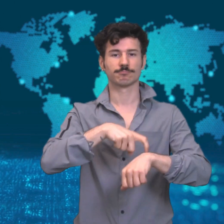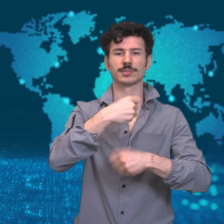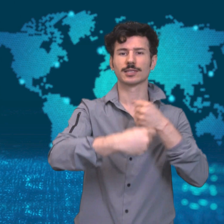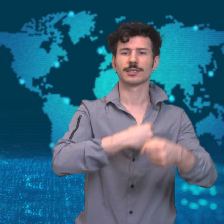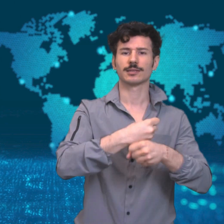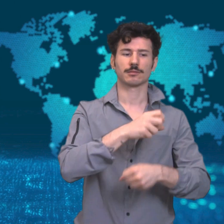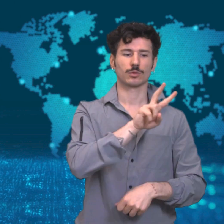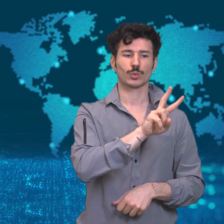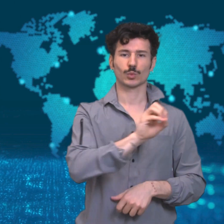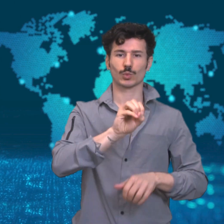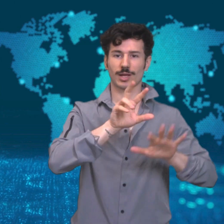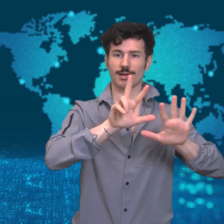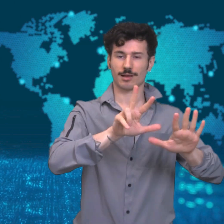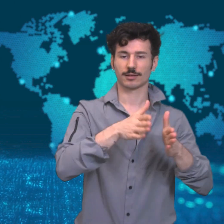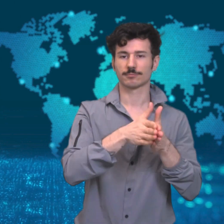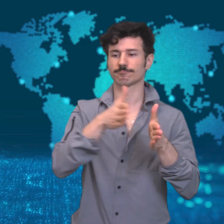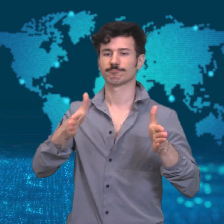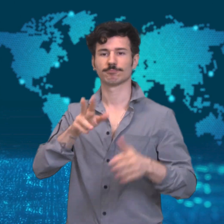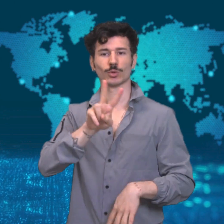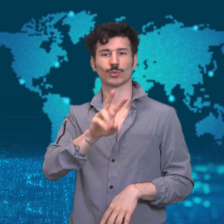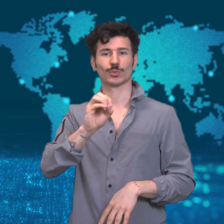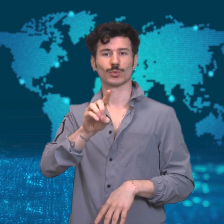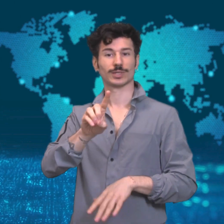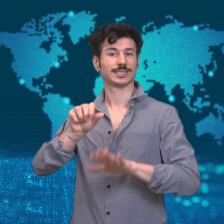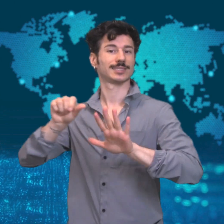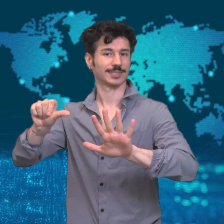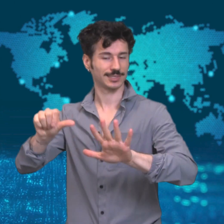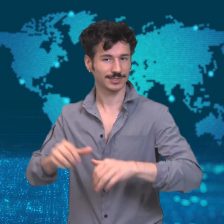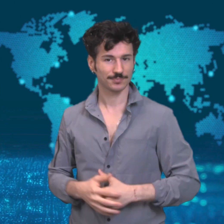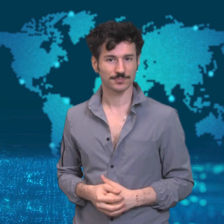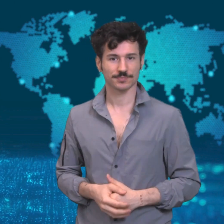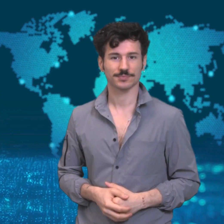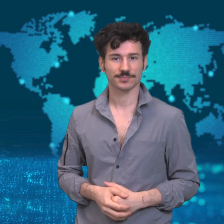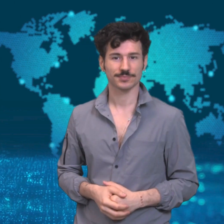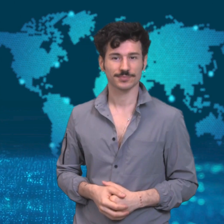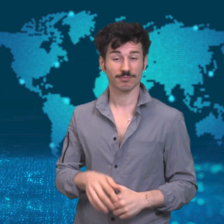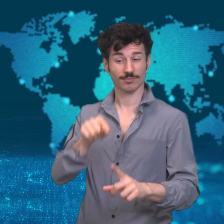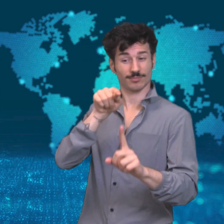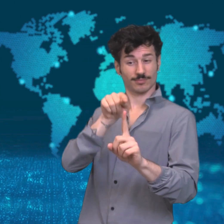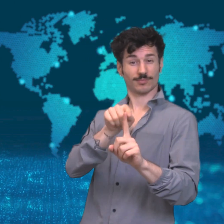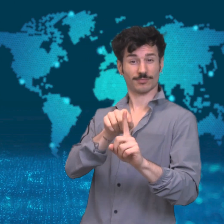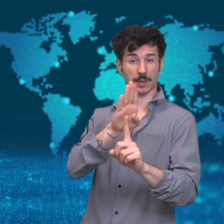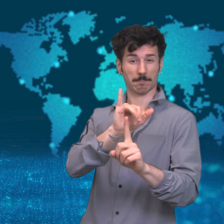Biden had served as the US Vice President during the